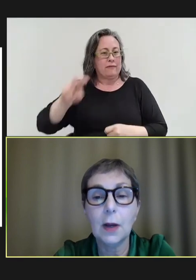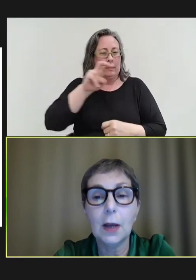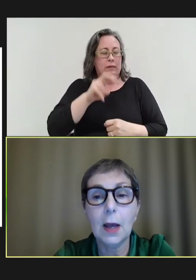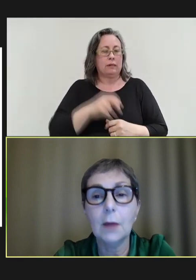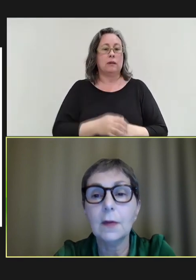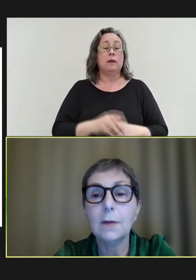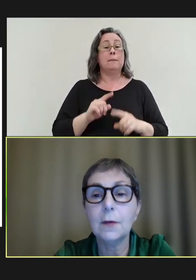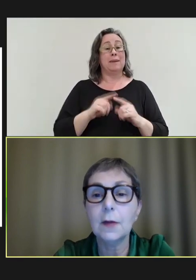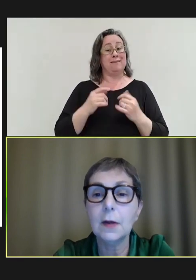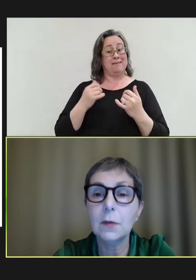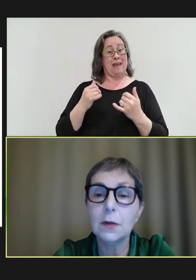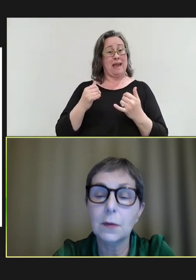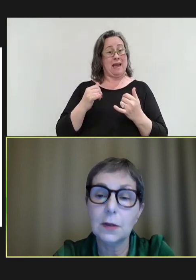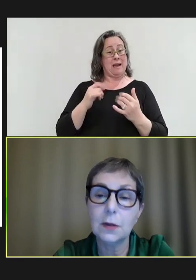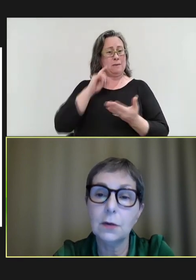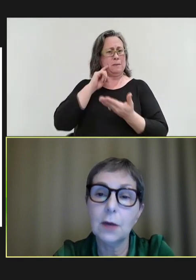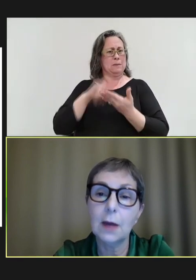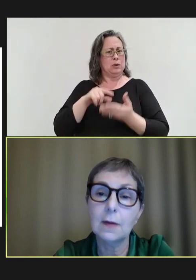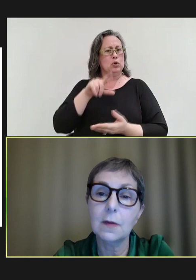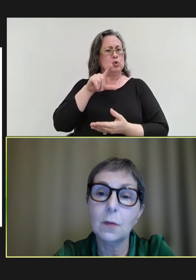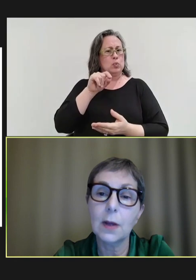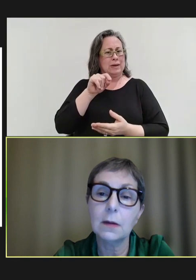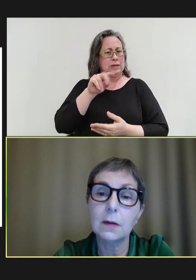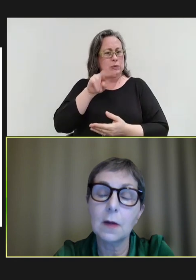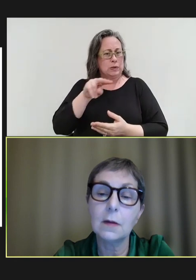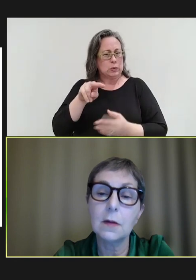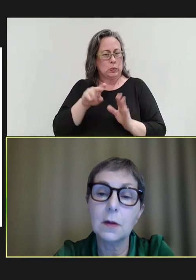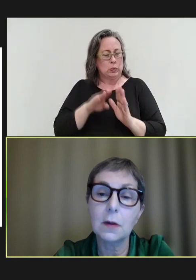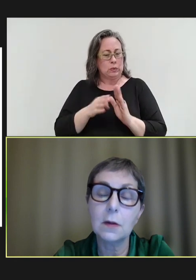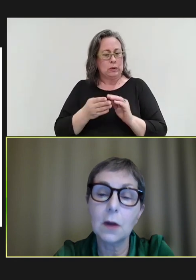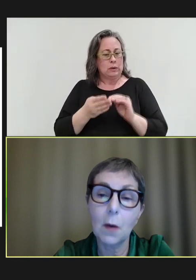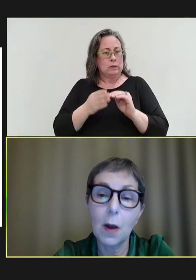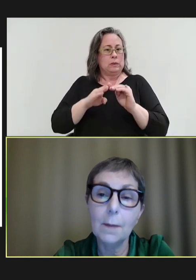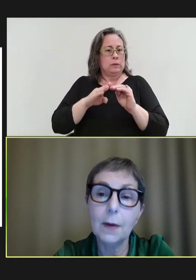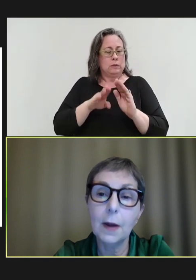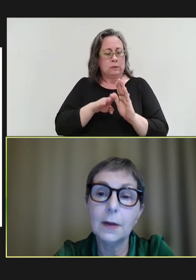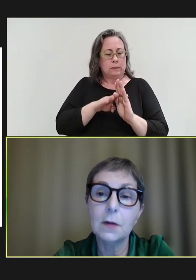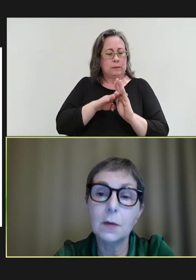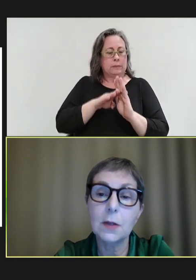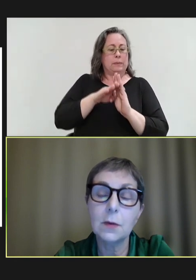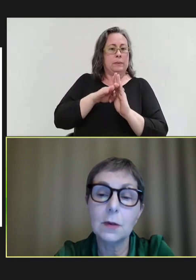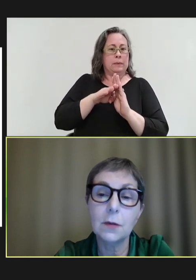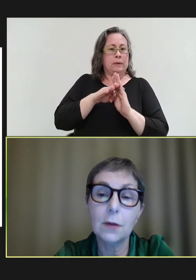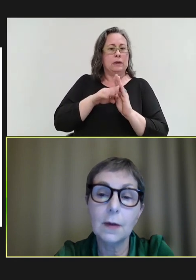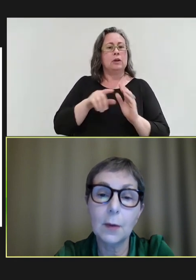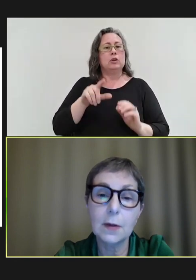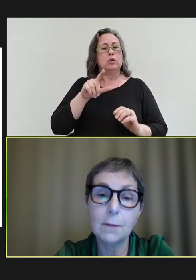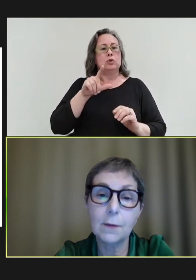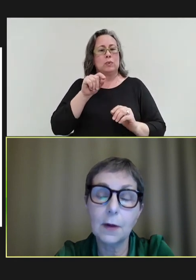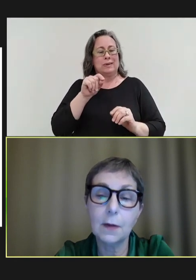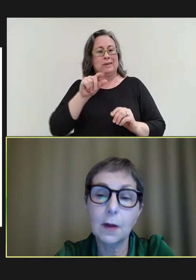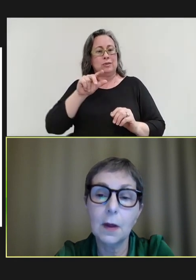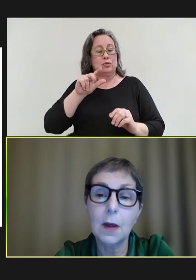right now is if you see 2022 cases started to go up, and then in 2023 they went up further.